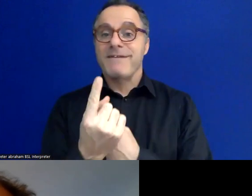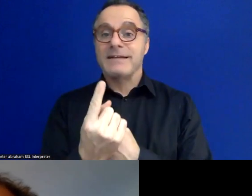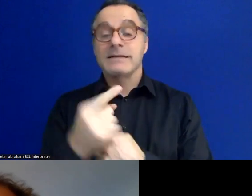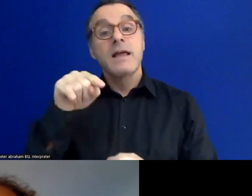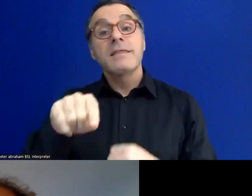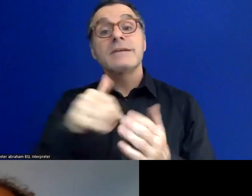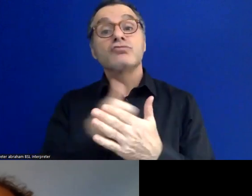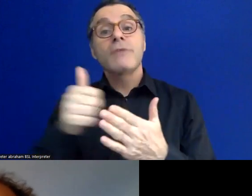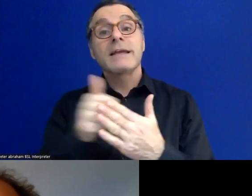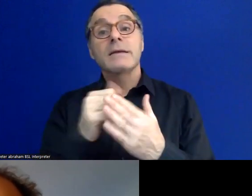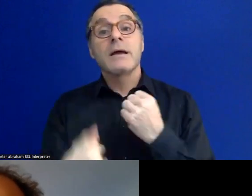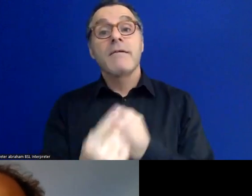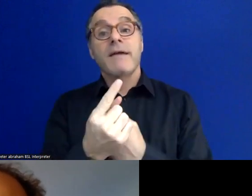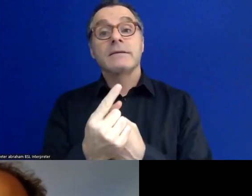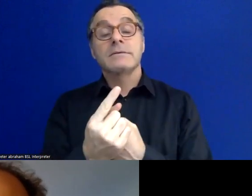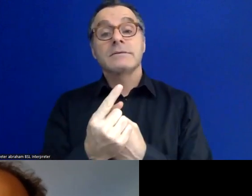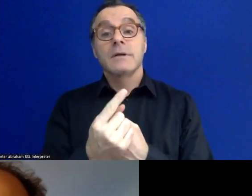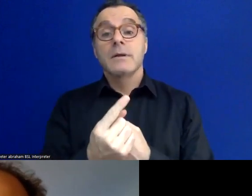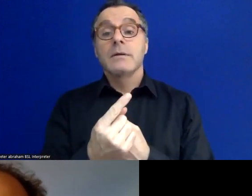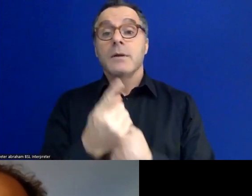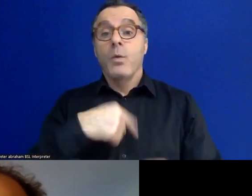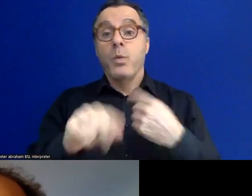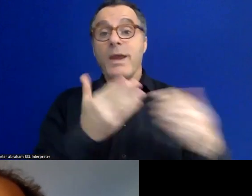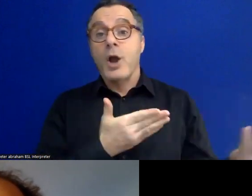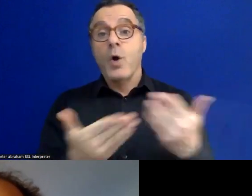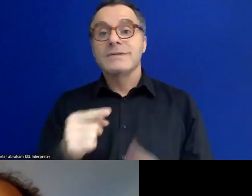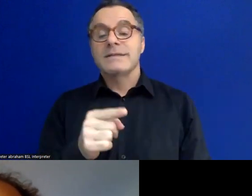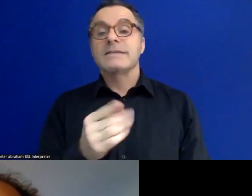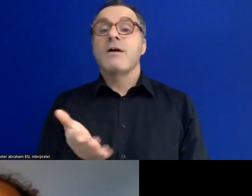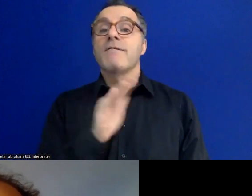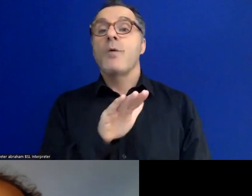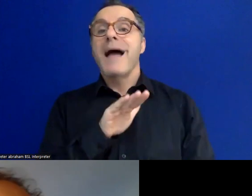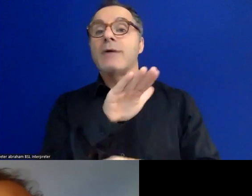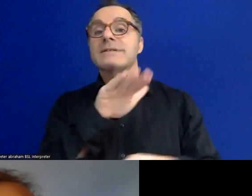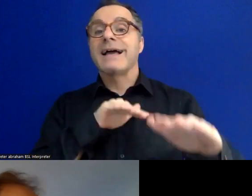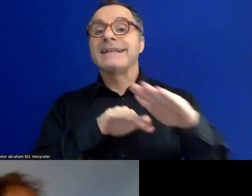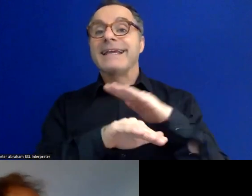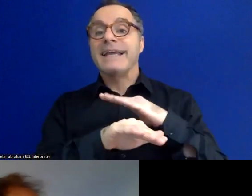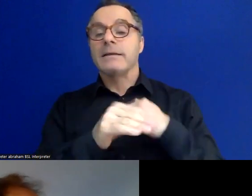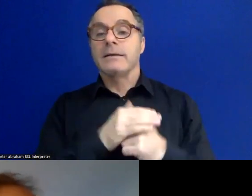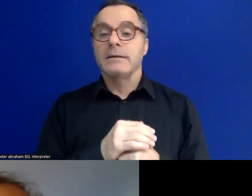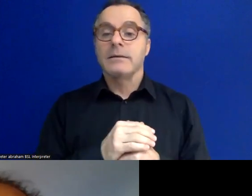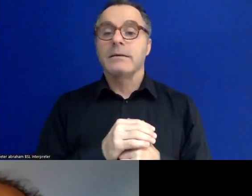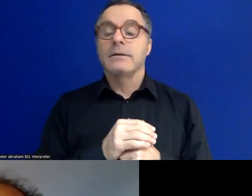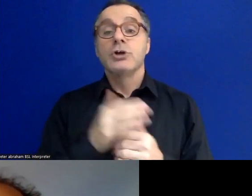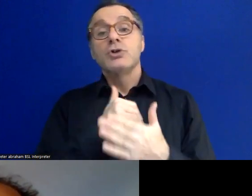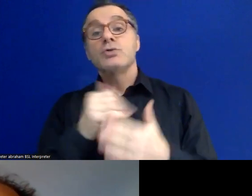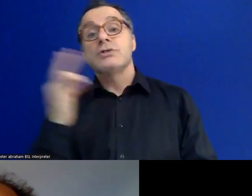events that we host as part of Outside In in which we usually ask a collections manager,